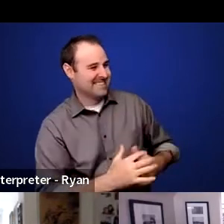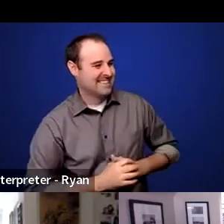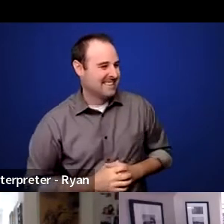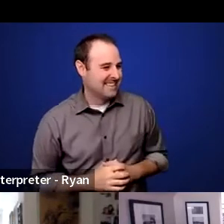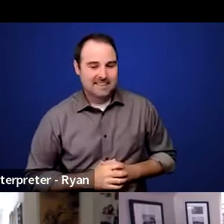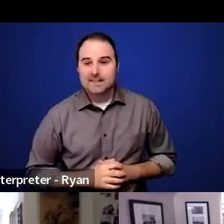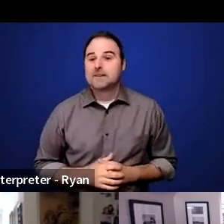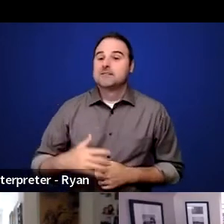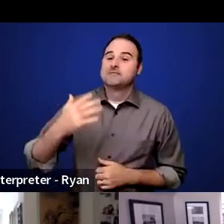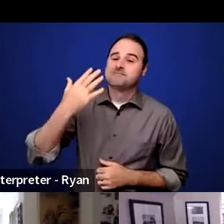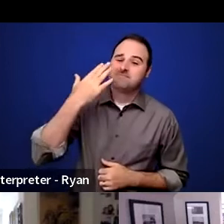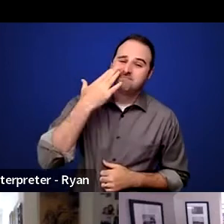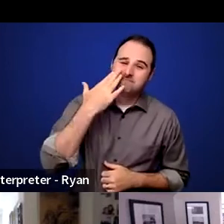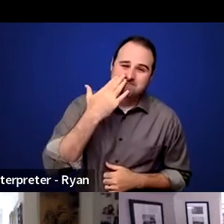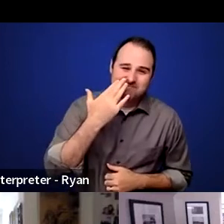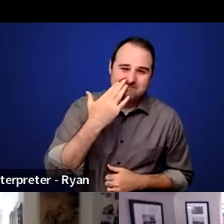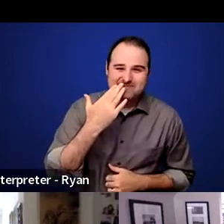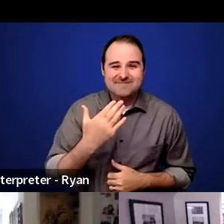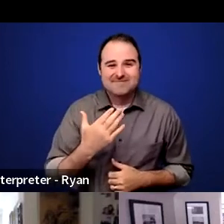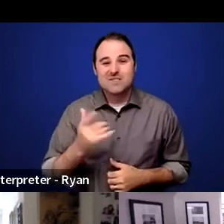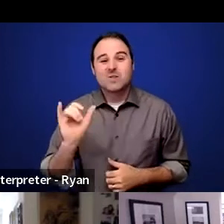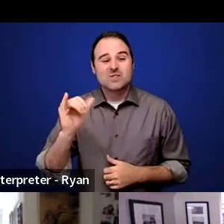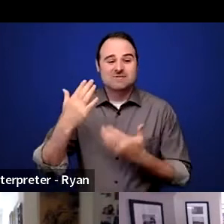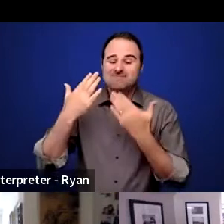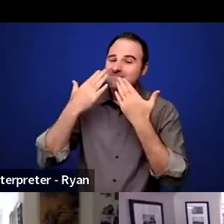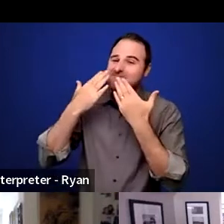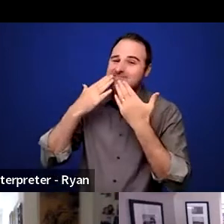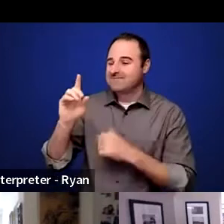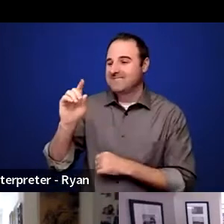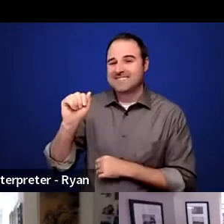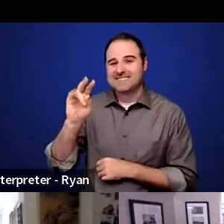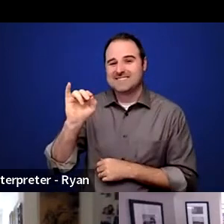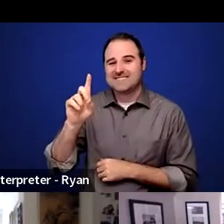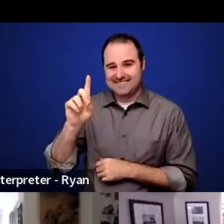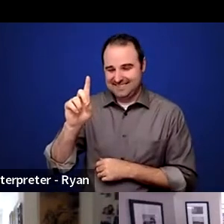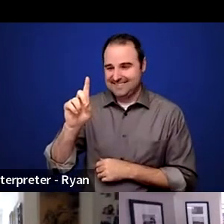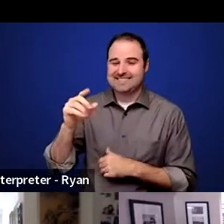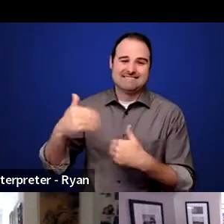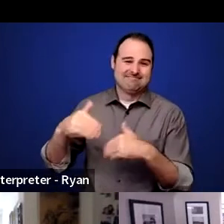Thank you very much and let me thank David Osher. Also, I've been friends with David since,